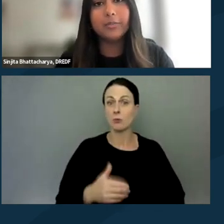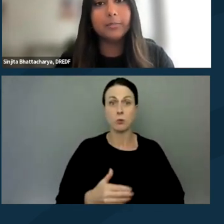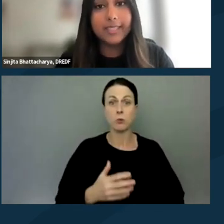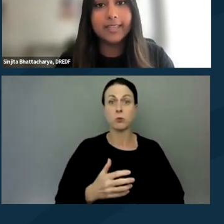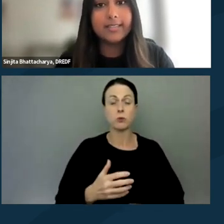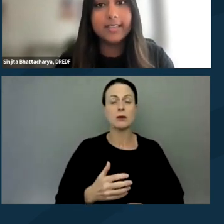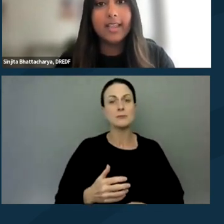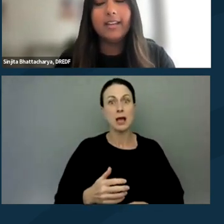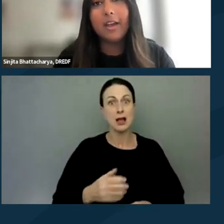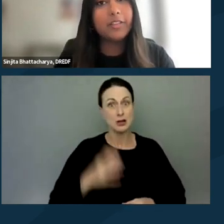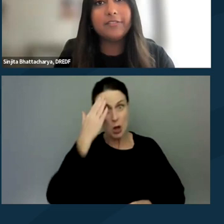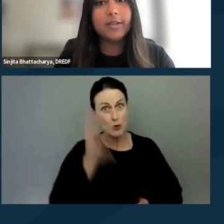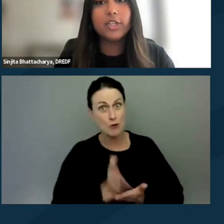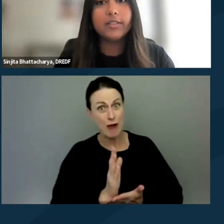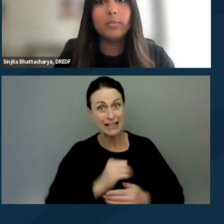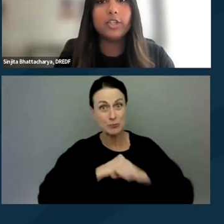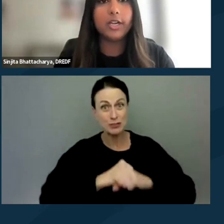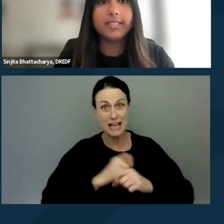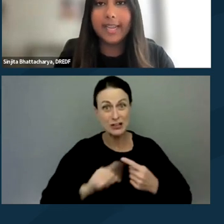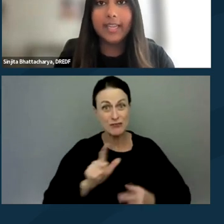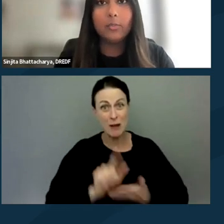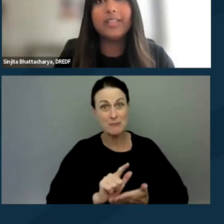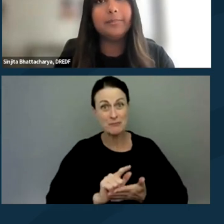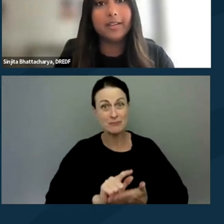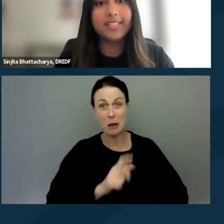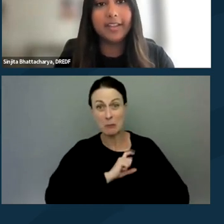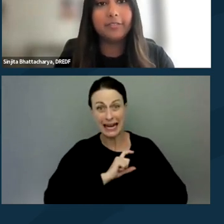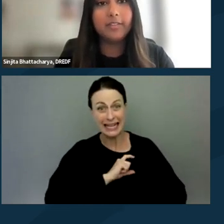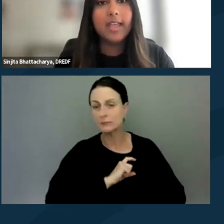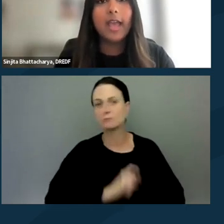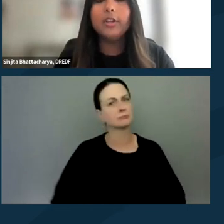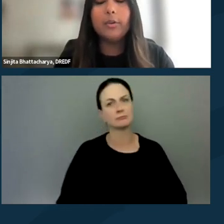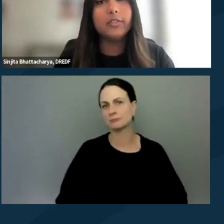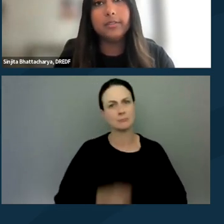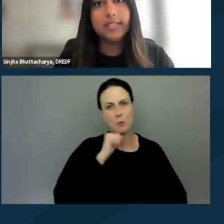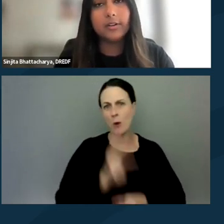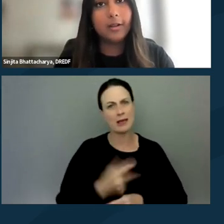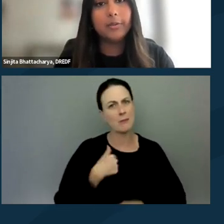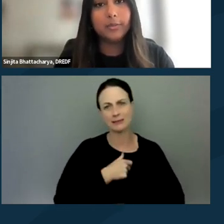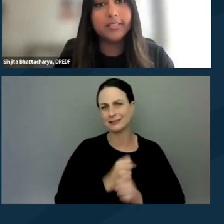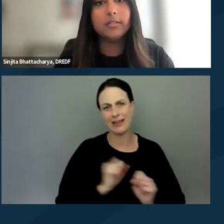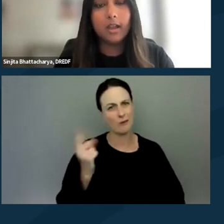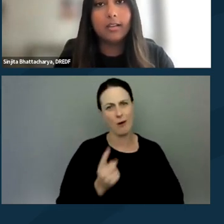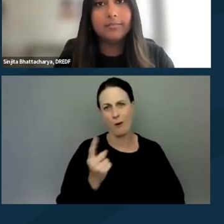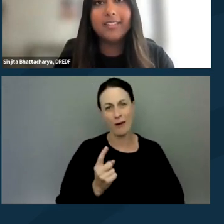from the police. Not all the information that we share today will keep us safe. And we know that the police are not beholden to the law.